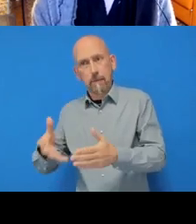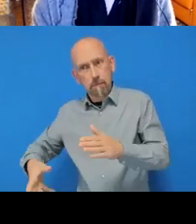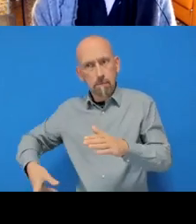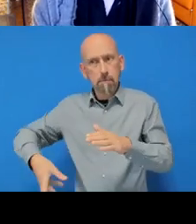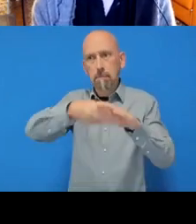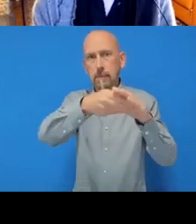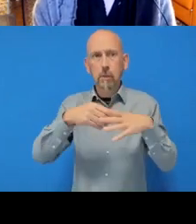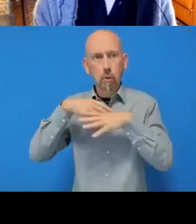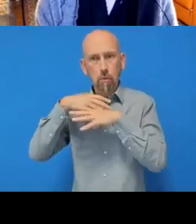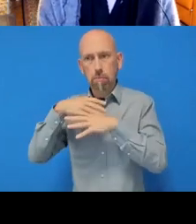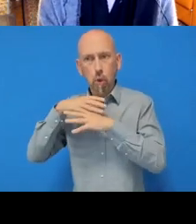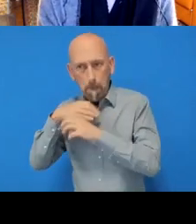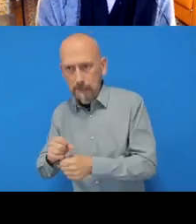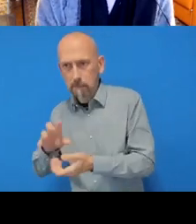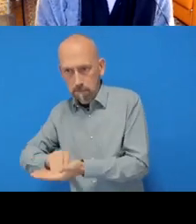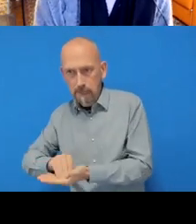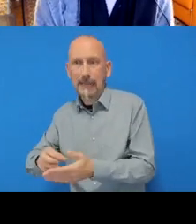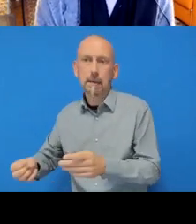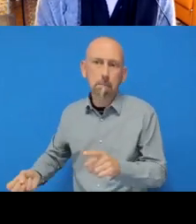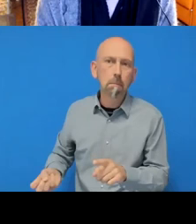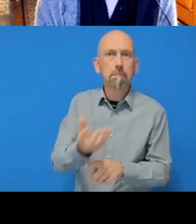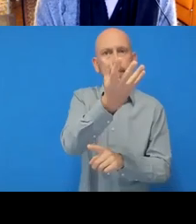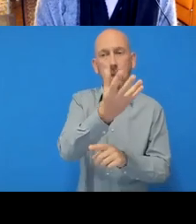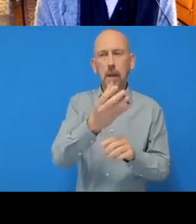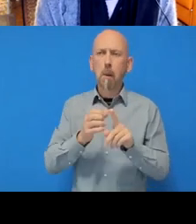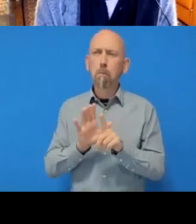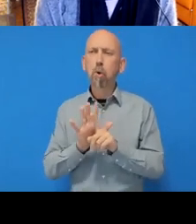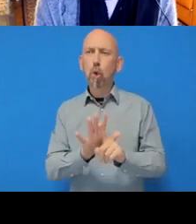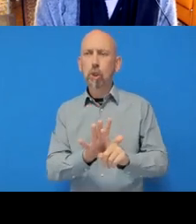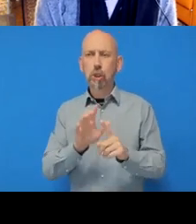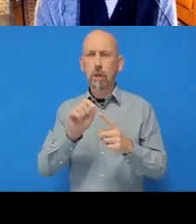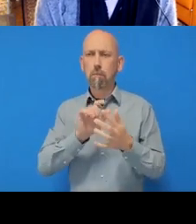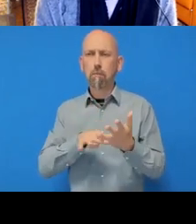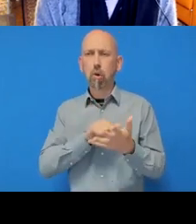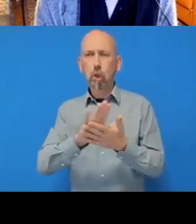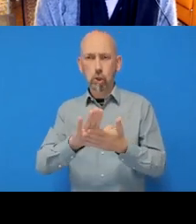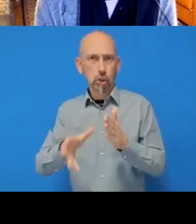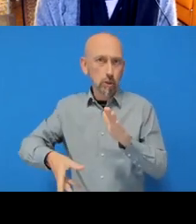and then push them back to the cloud, to make sure that our cloud version is up to date, right?